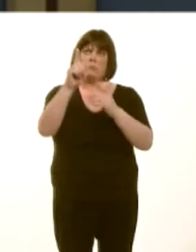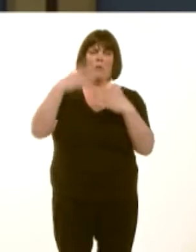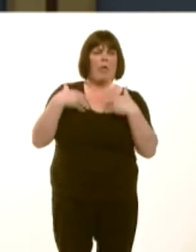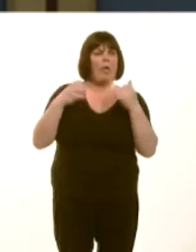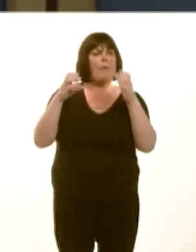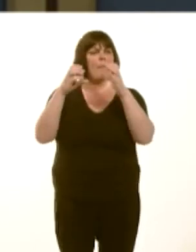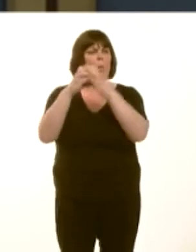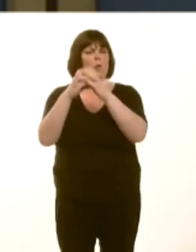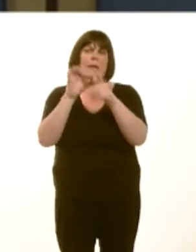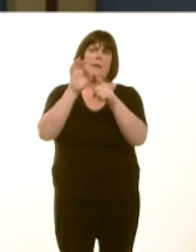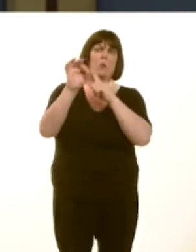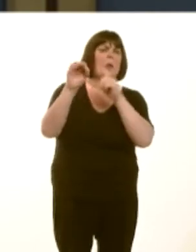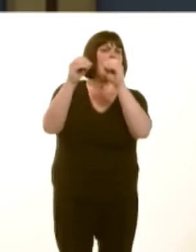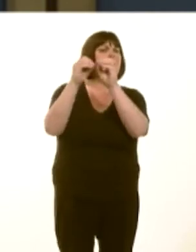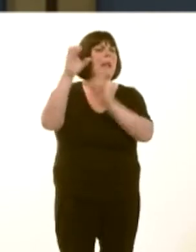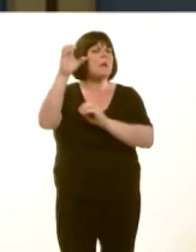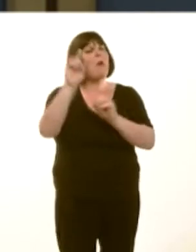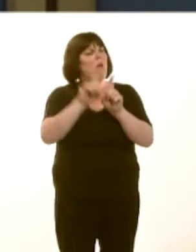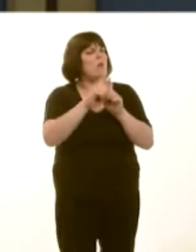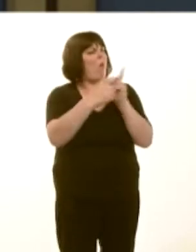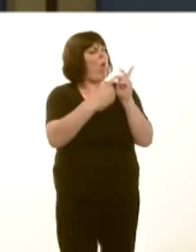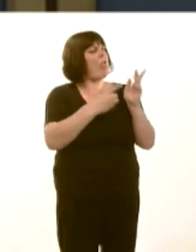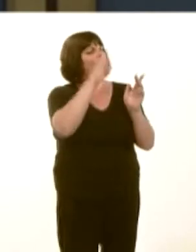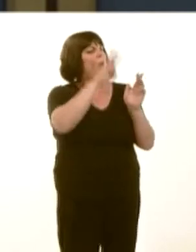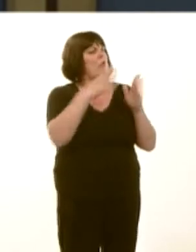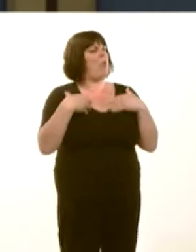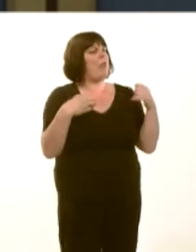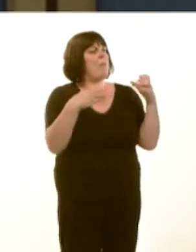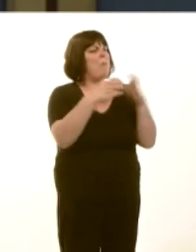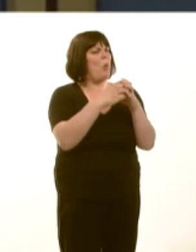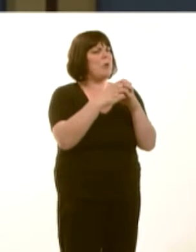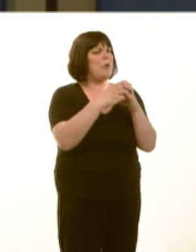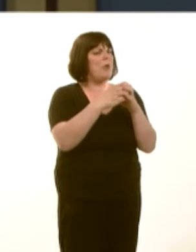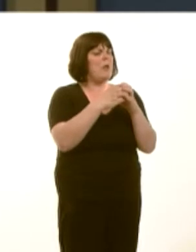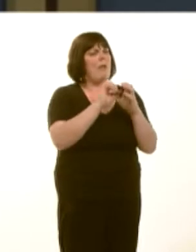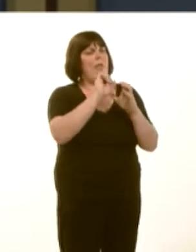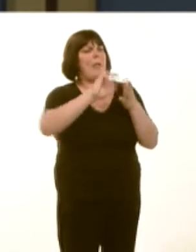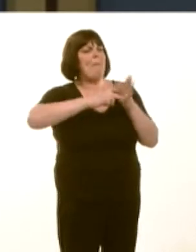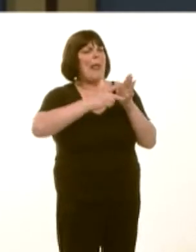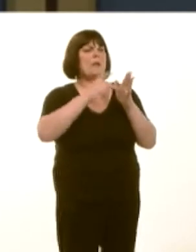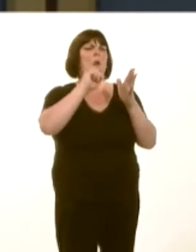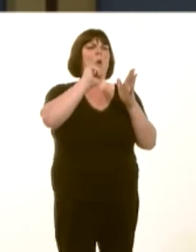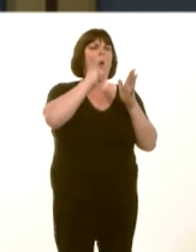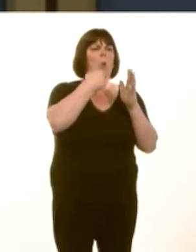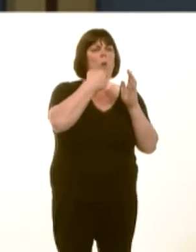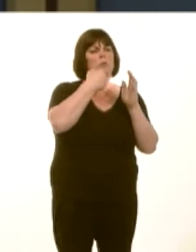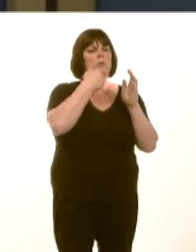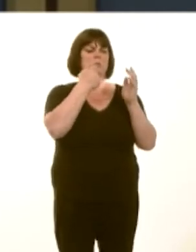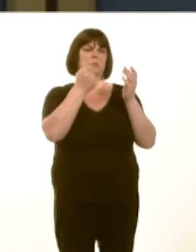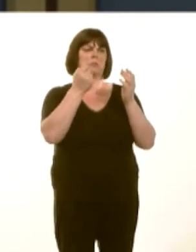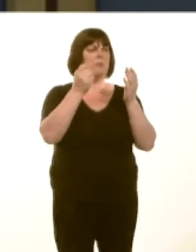Betsi but other health boards as well, donít have plans that will widen health inequalities in certain communities, such as those within some of my areas?